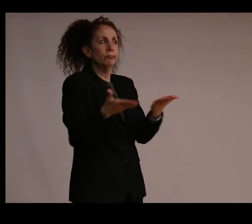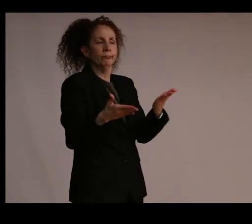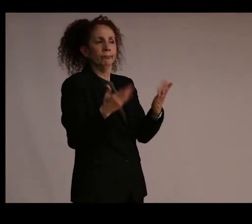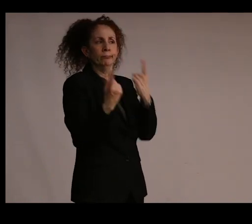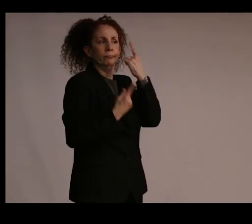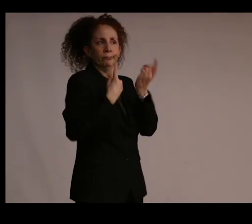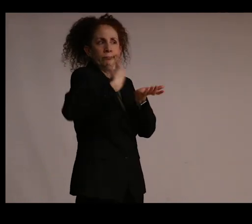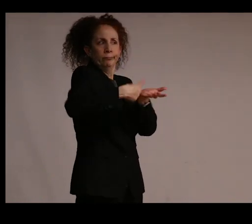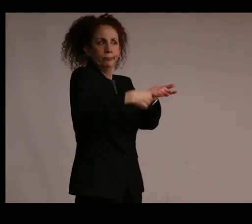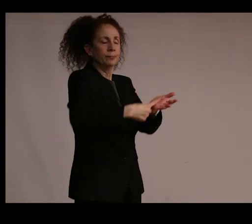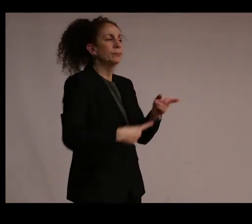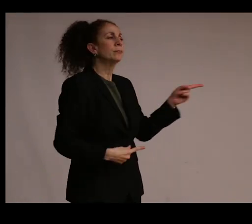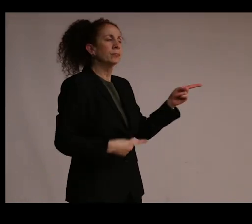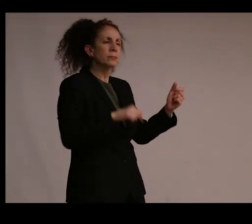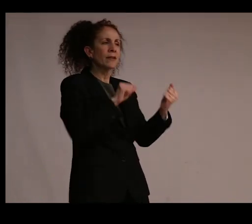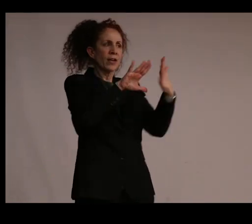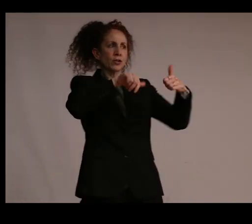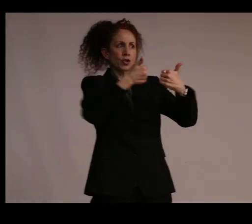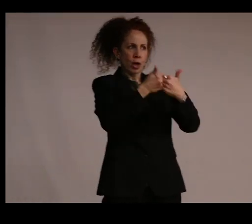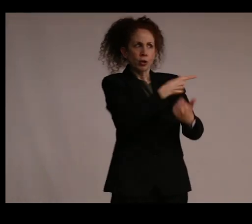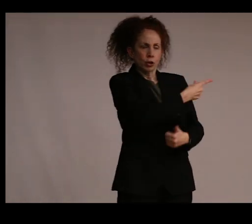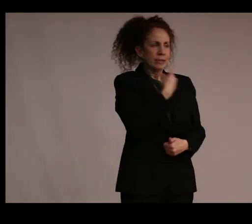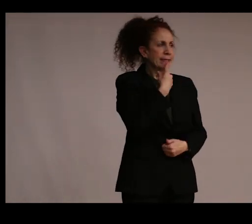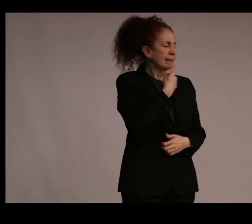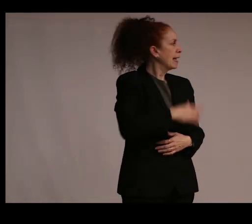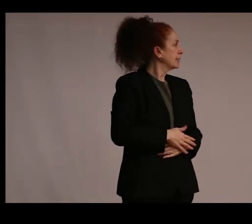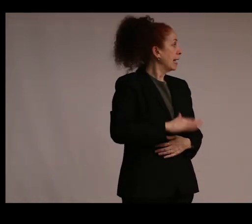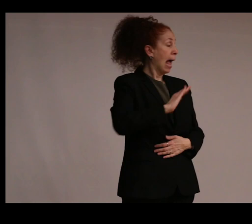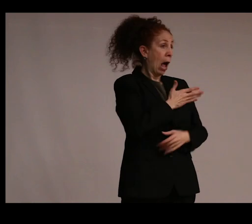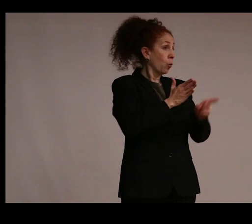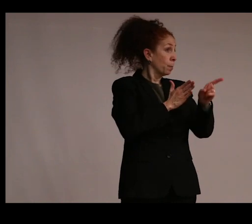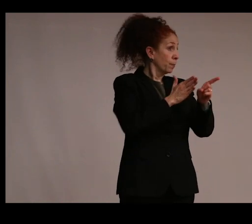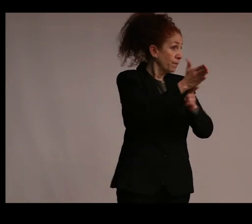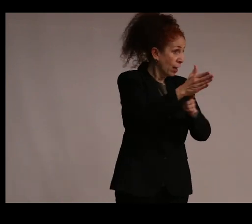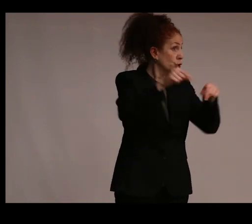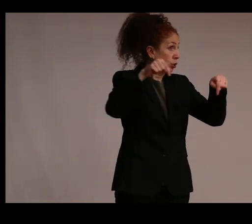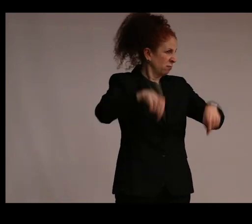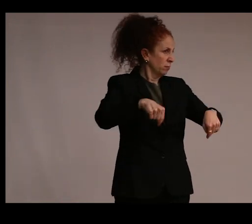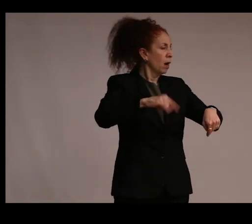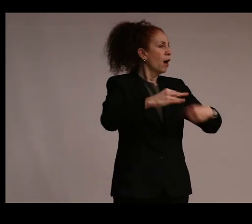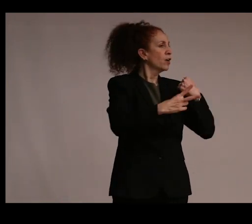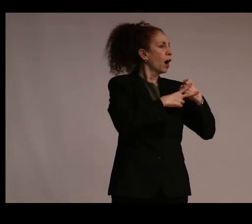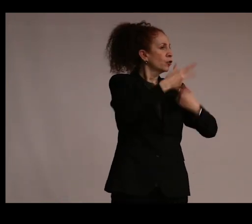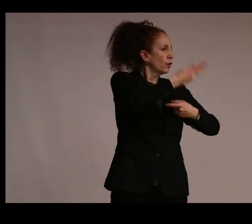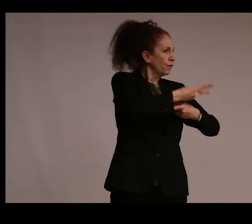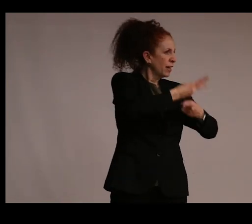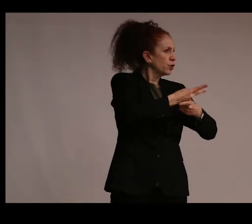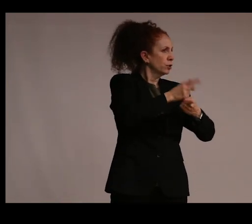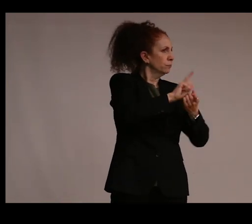She offers this challenge, and I quote, "Our profession, the profession of conservation, is at a turning point.